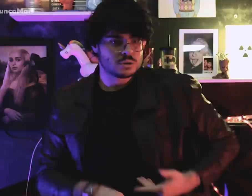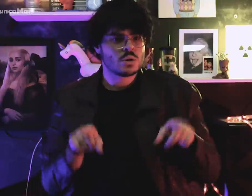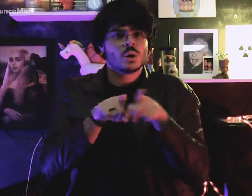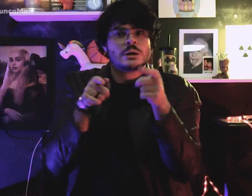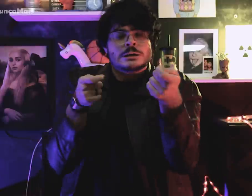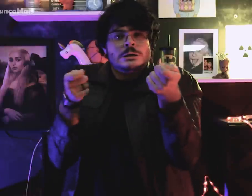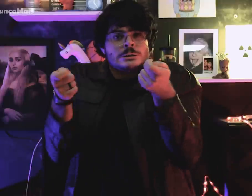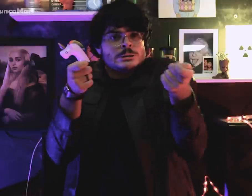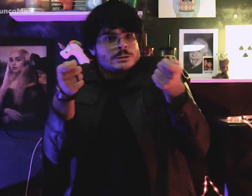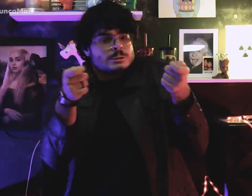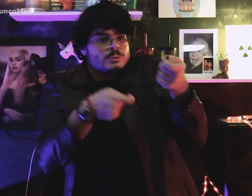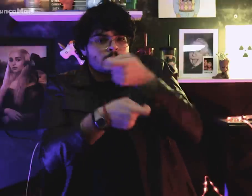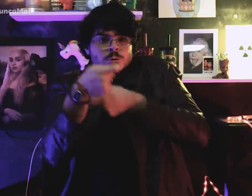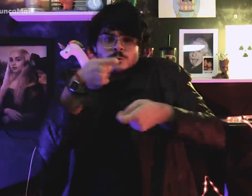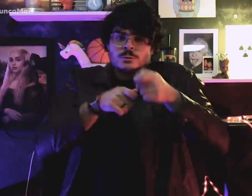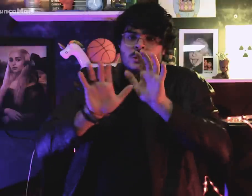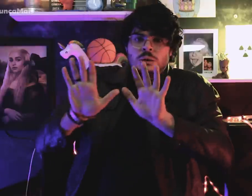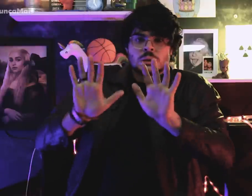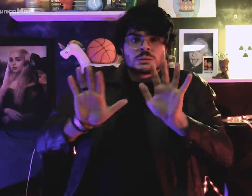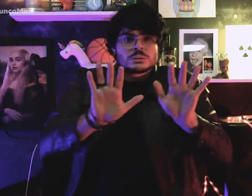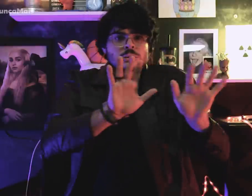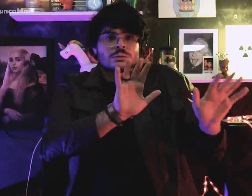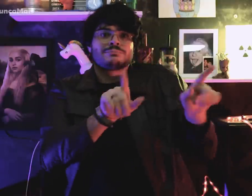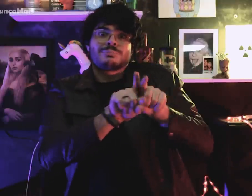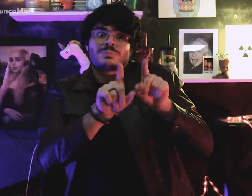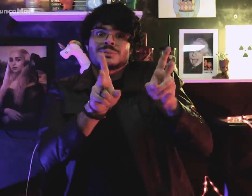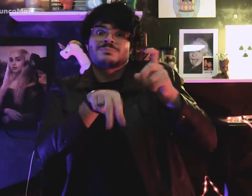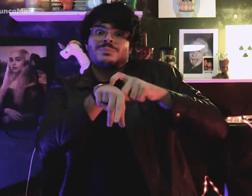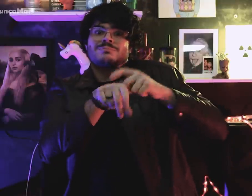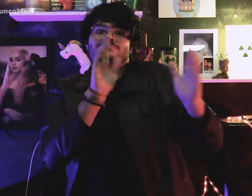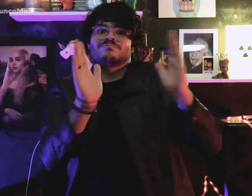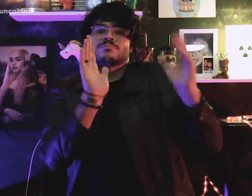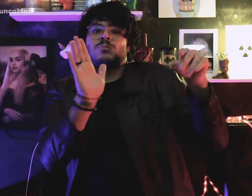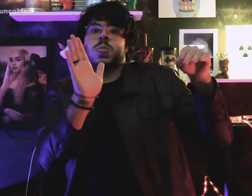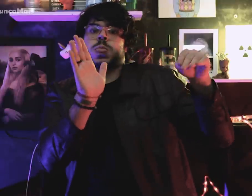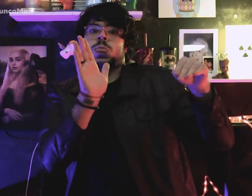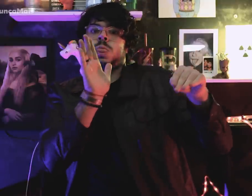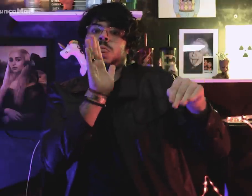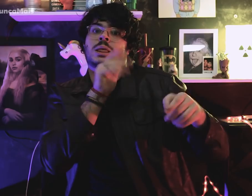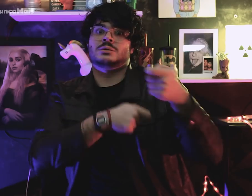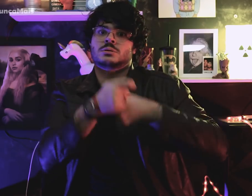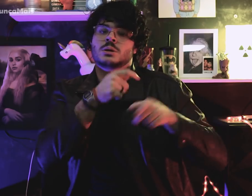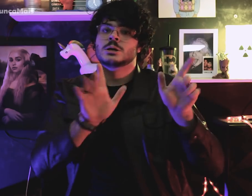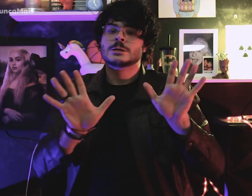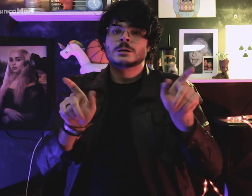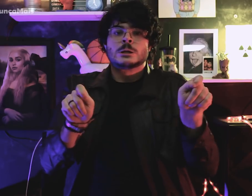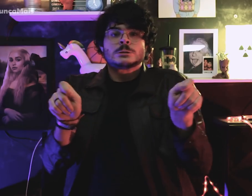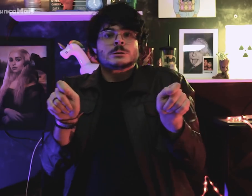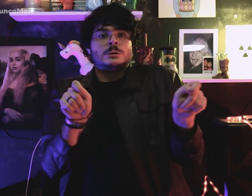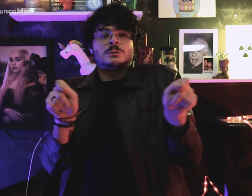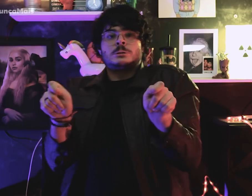para manter a economia em meio da crise econômica,